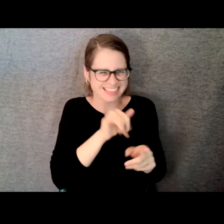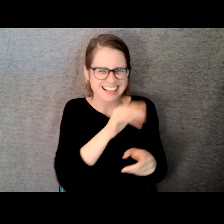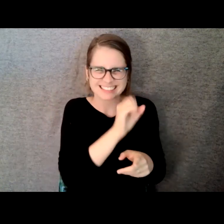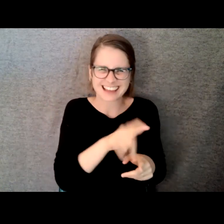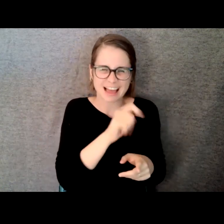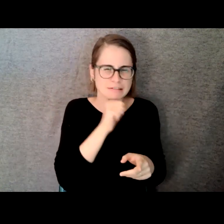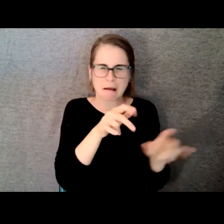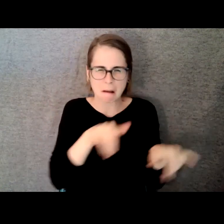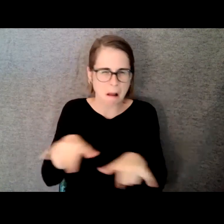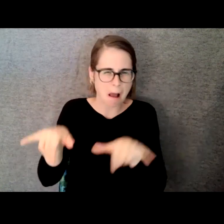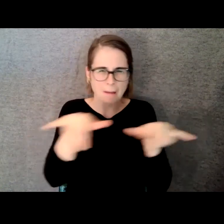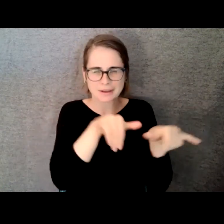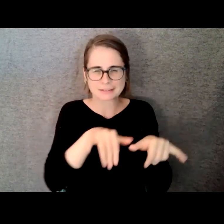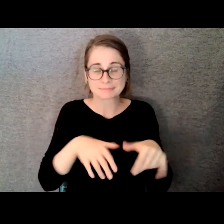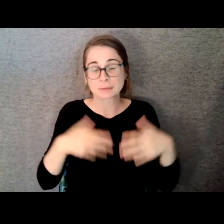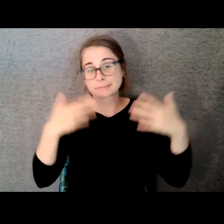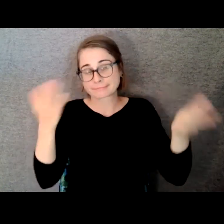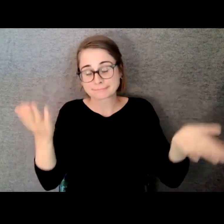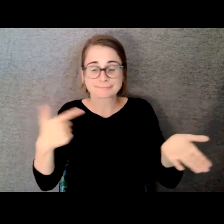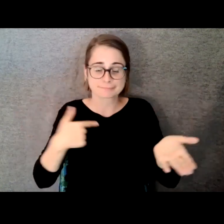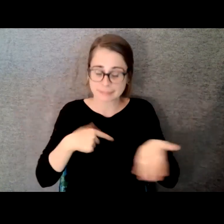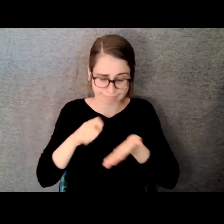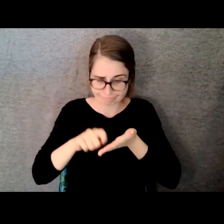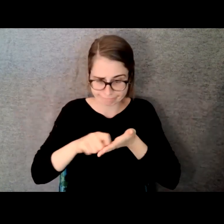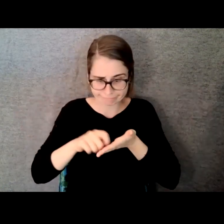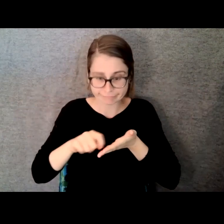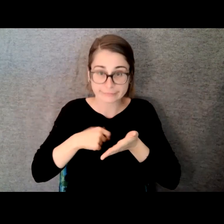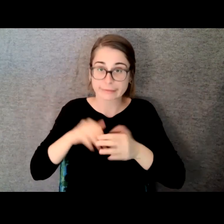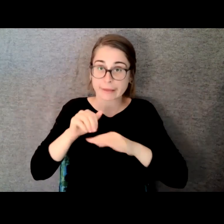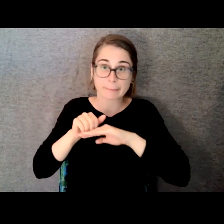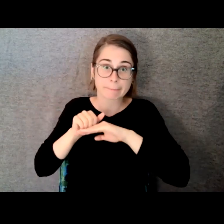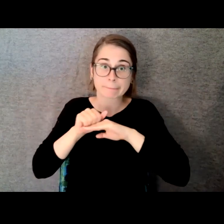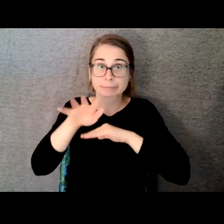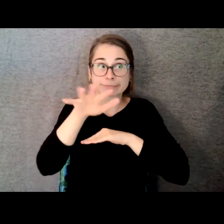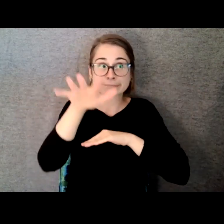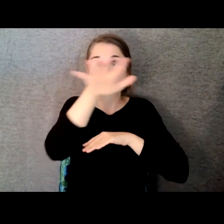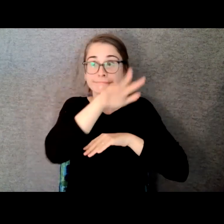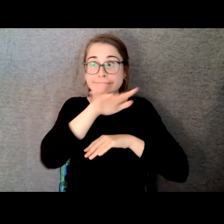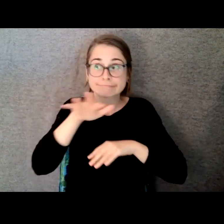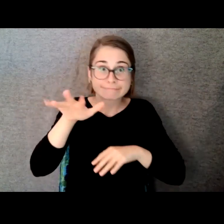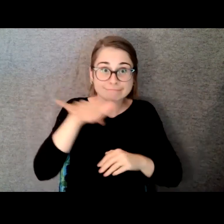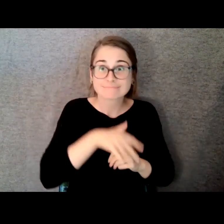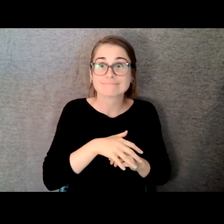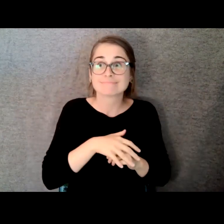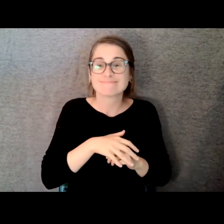what I got out of it and sure enough the big eggs most competitive Music Theatre Festival